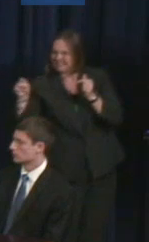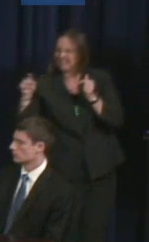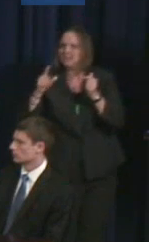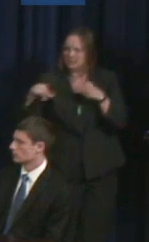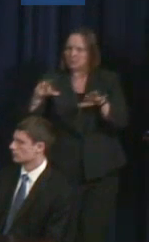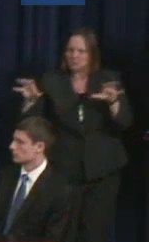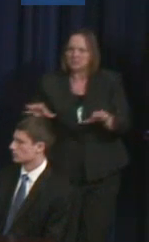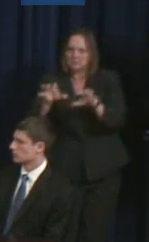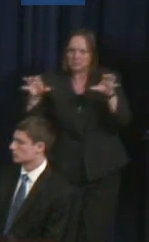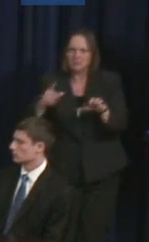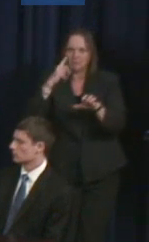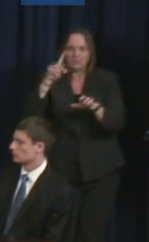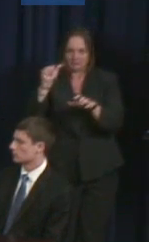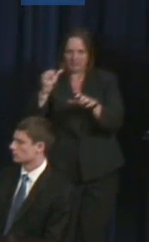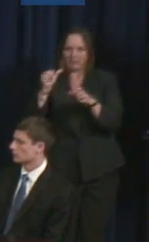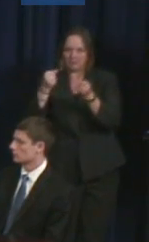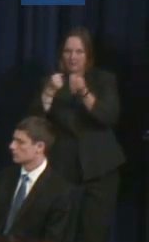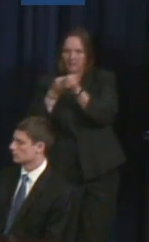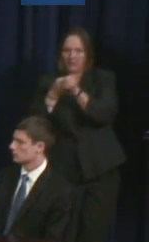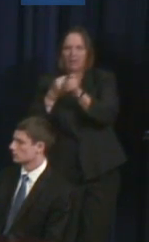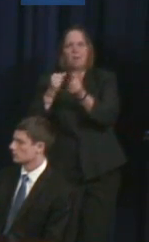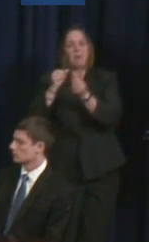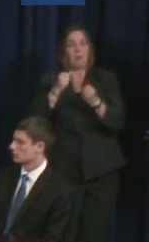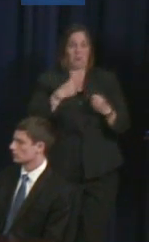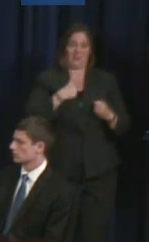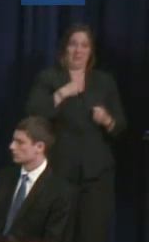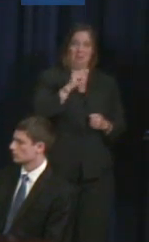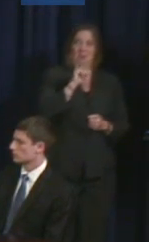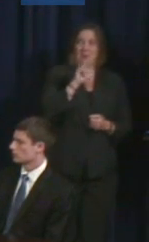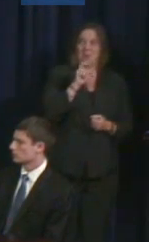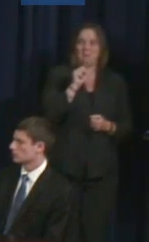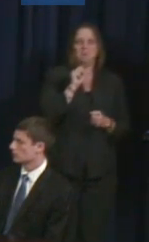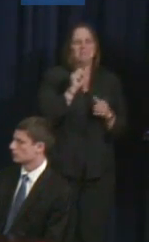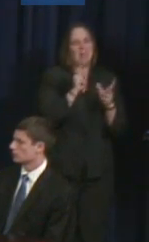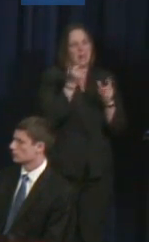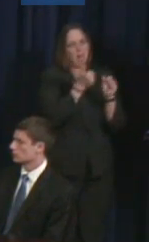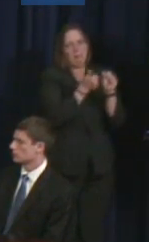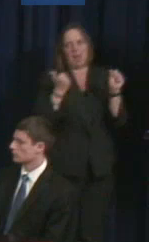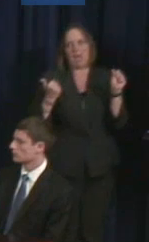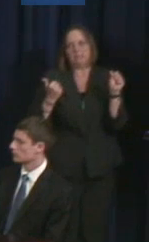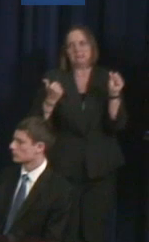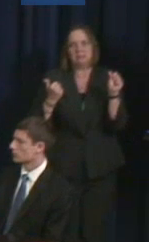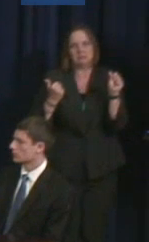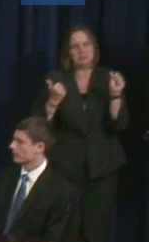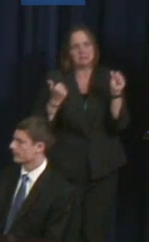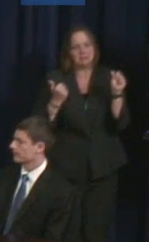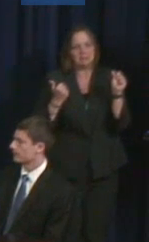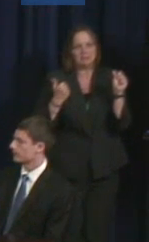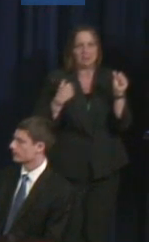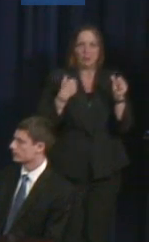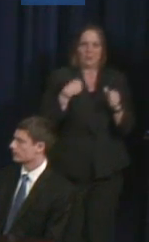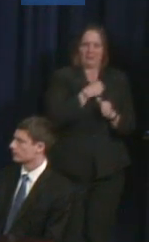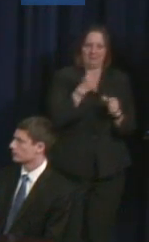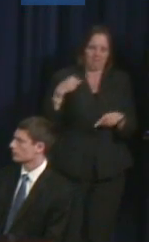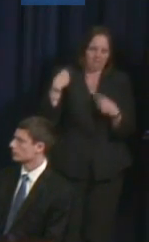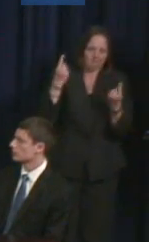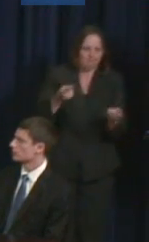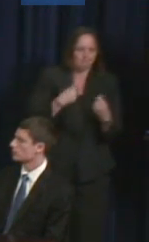And we've been a little quiet over the years. We've been more behind the scenes. We've been more quiet with our, you know,